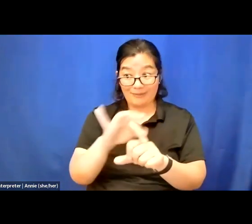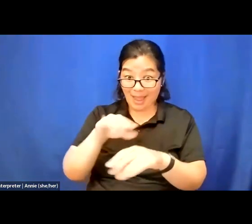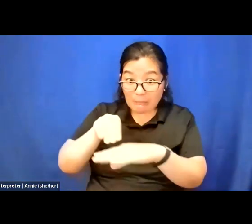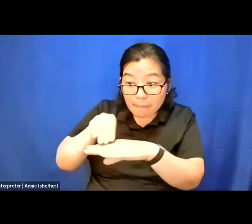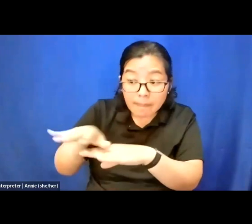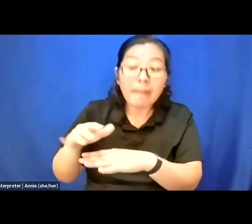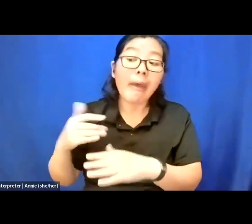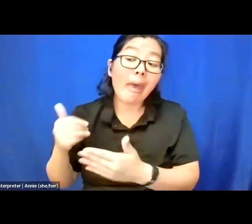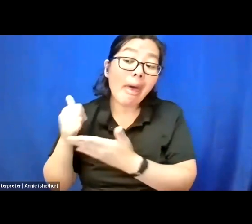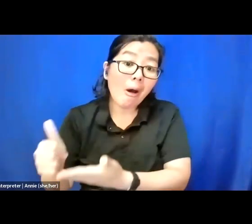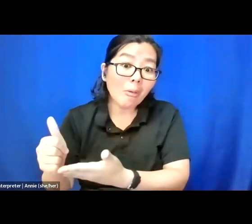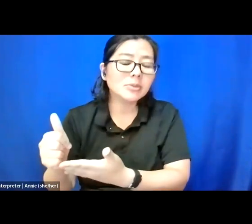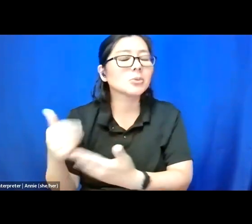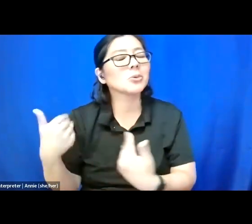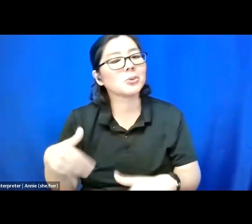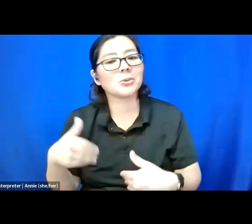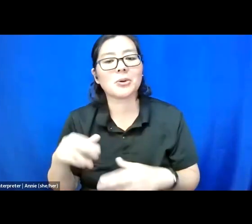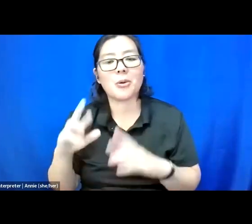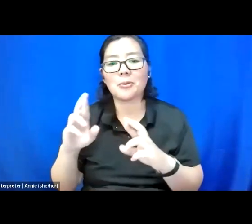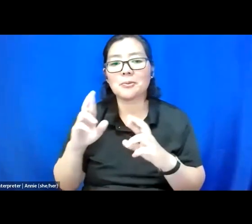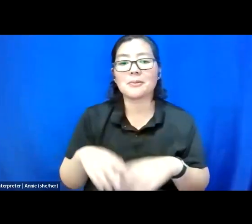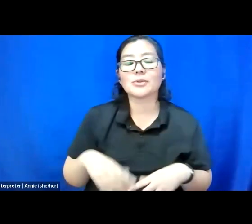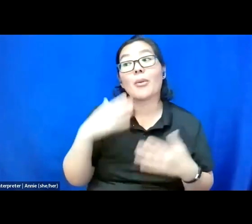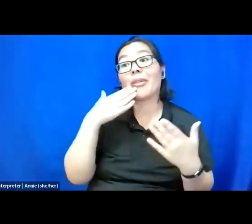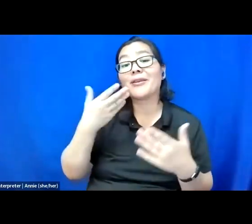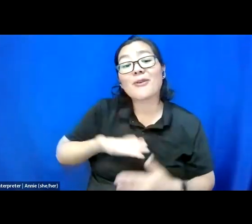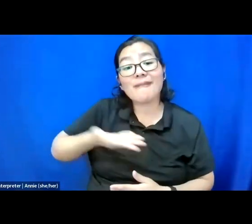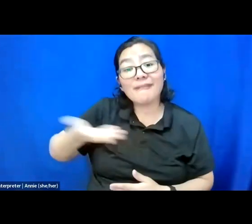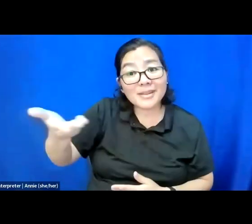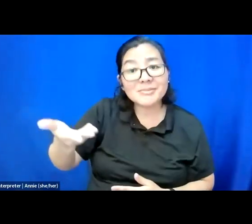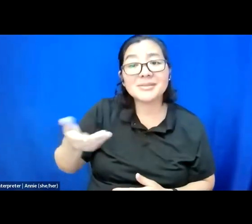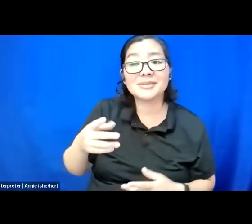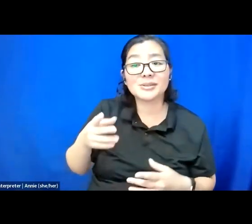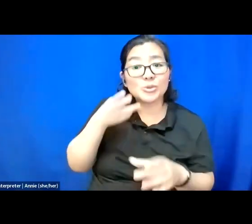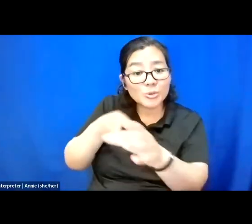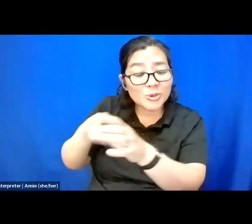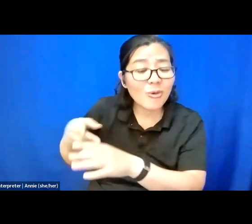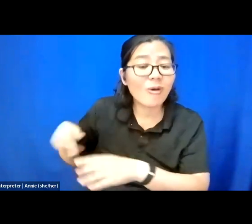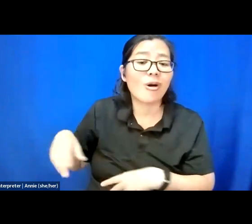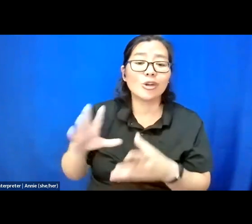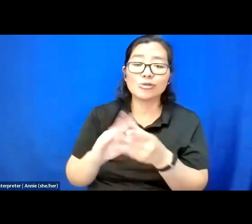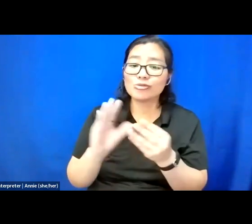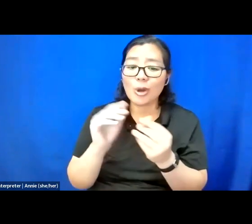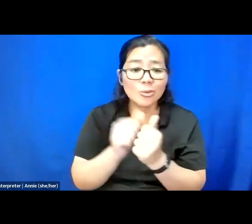And so, I thank you for asking me to be here to talk to you all and to kind of usher you